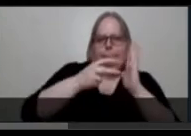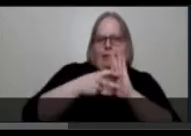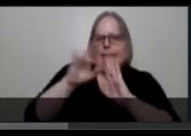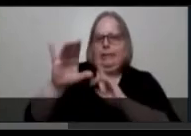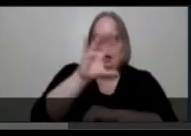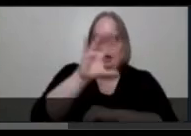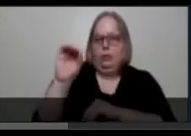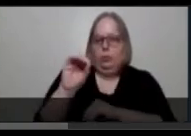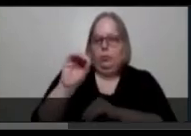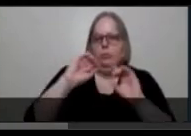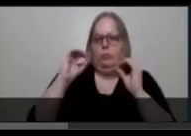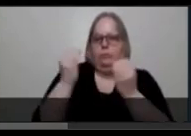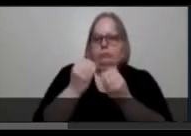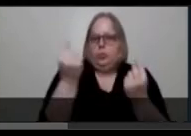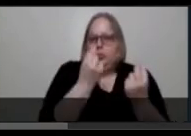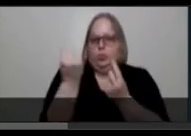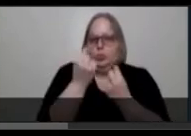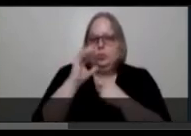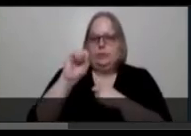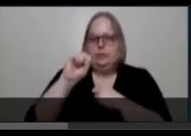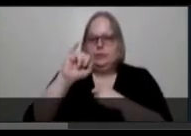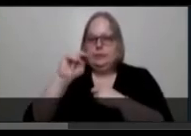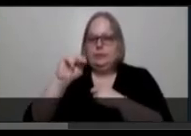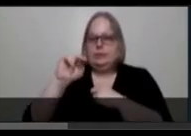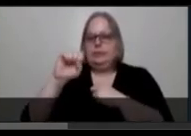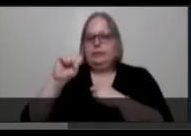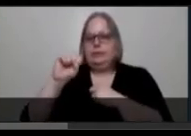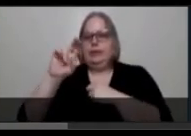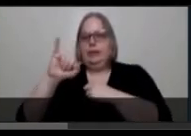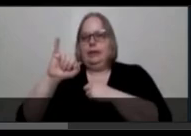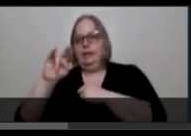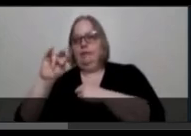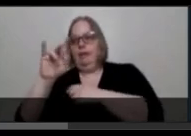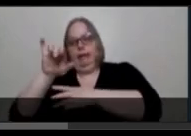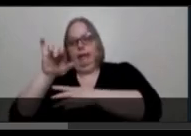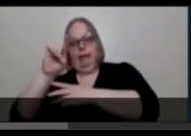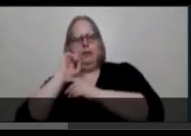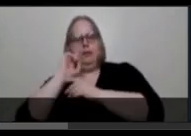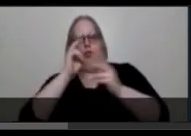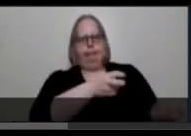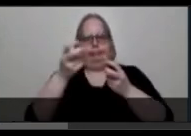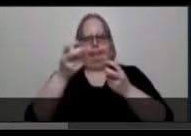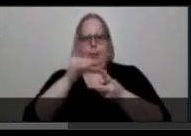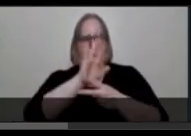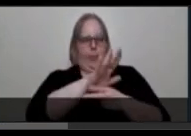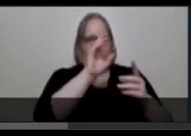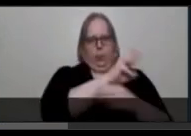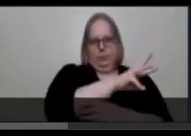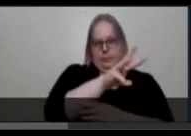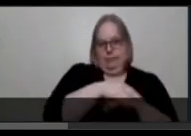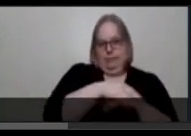Taken from their “Our Mission” section on their website, Sins Invalid is a disability justice